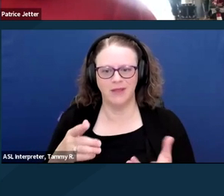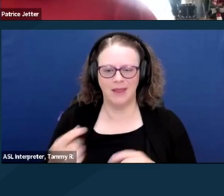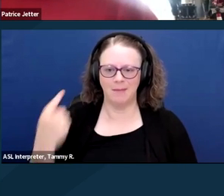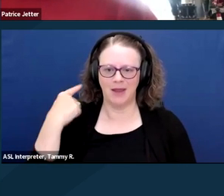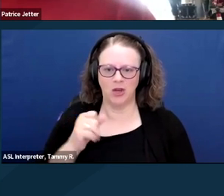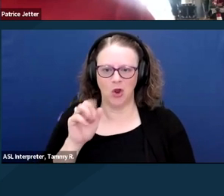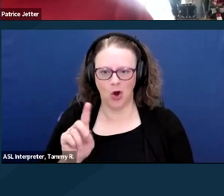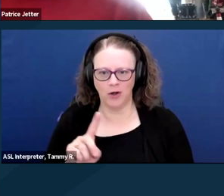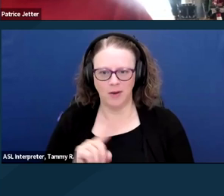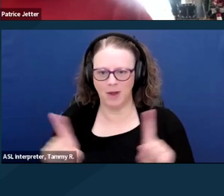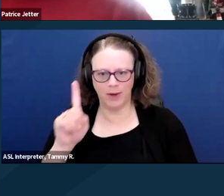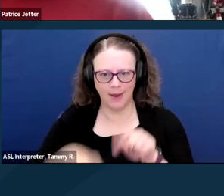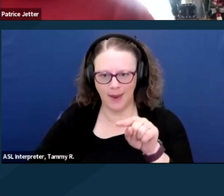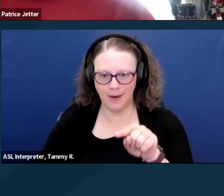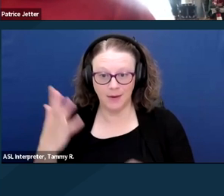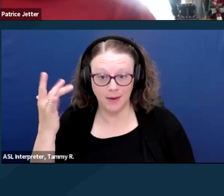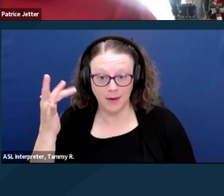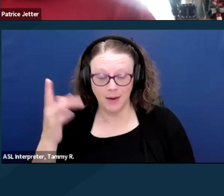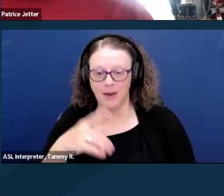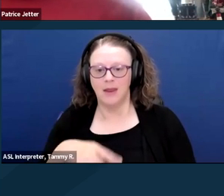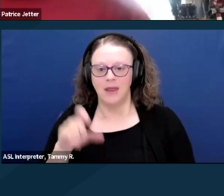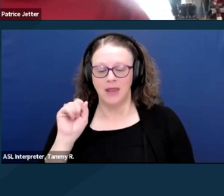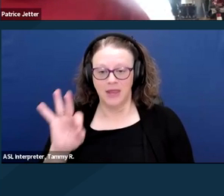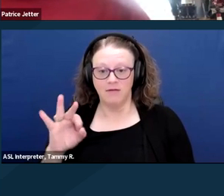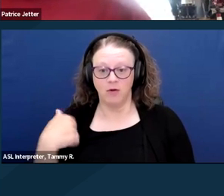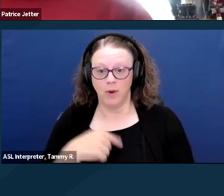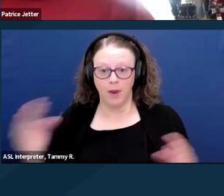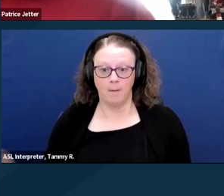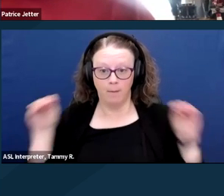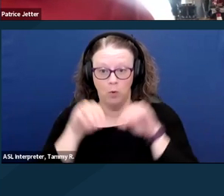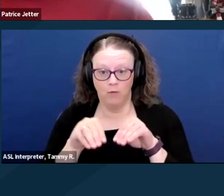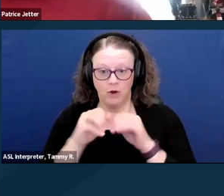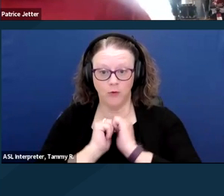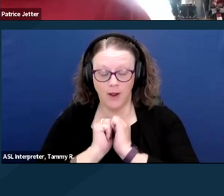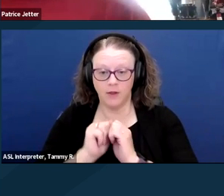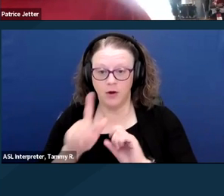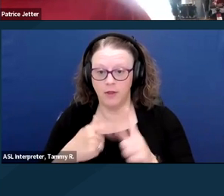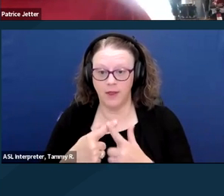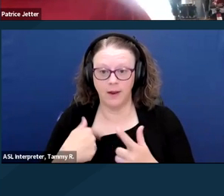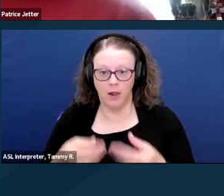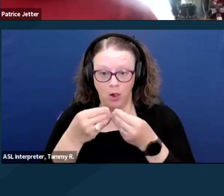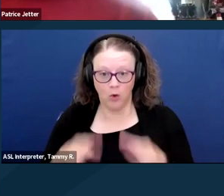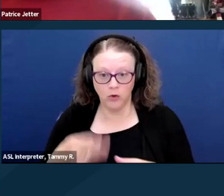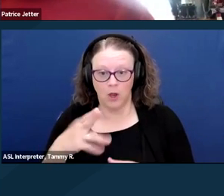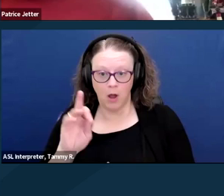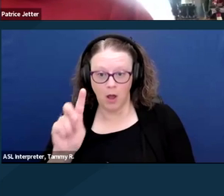and it would cause me to lose my HUD voucher. If I were to move into his place,